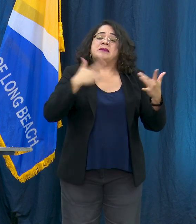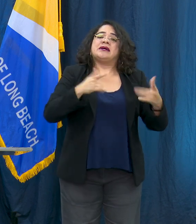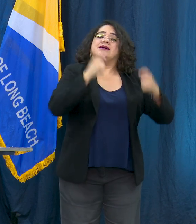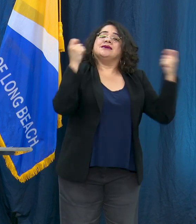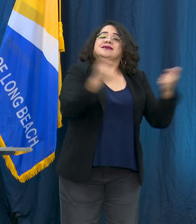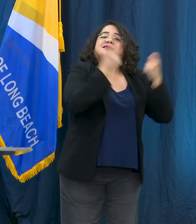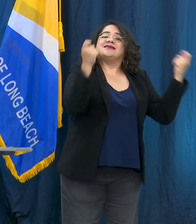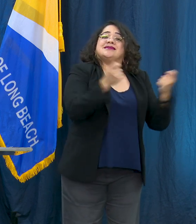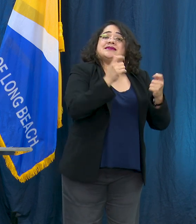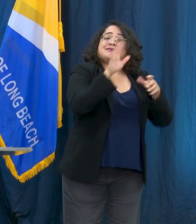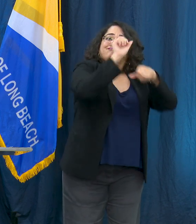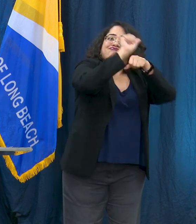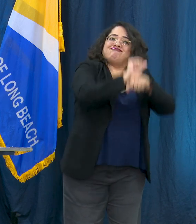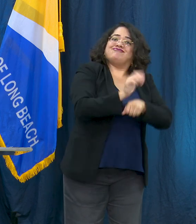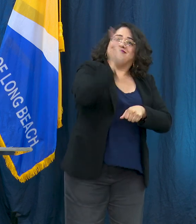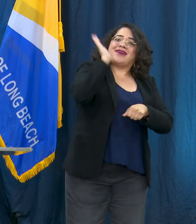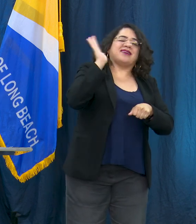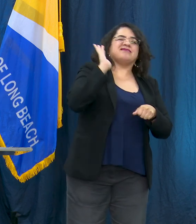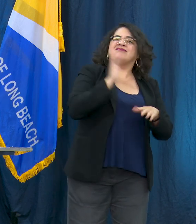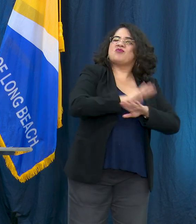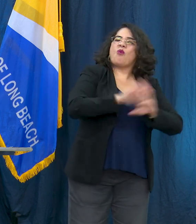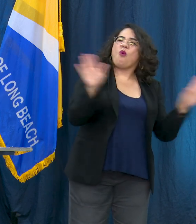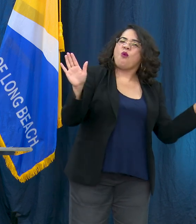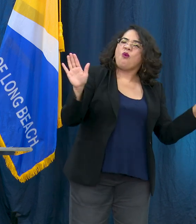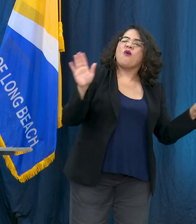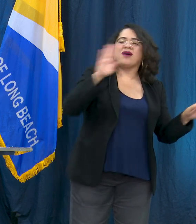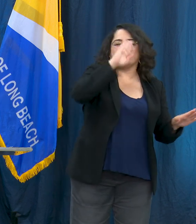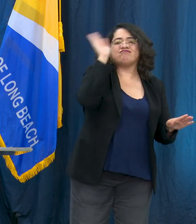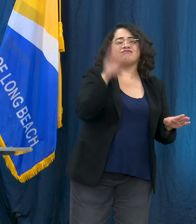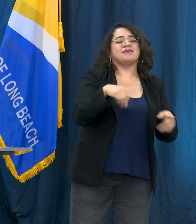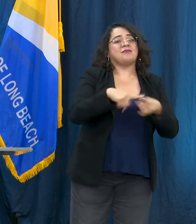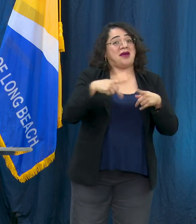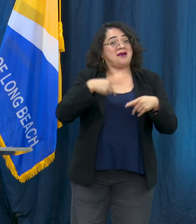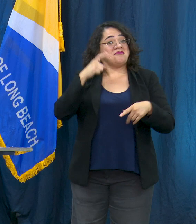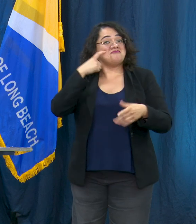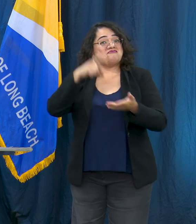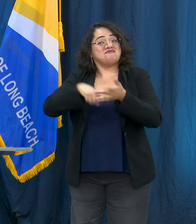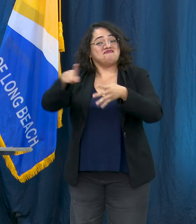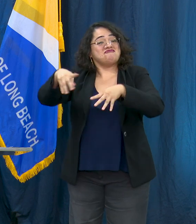hard for folks. We have seen a lot of graduation parades in cars and we just